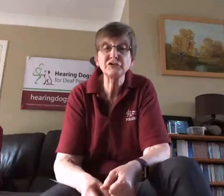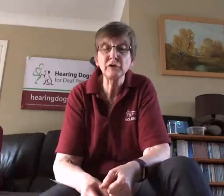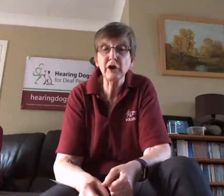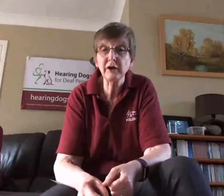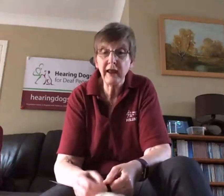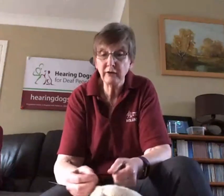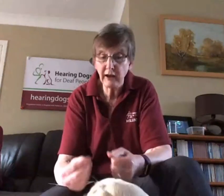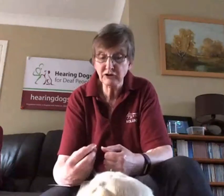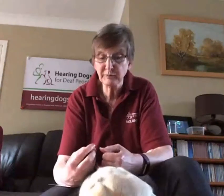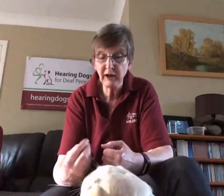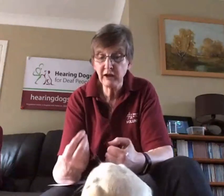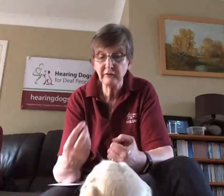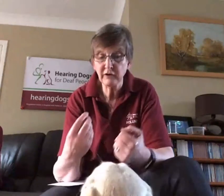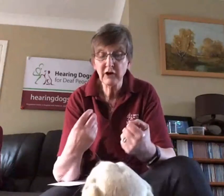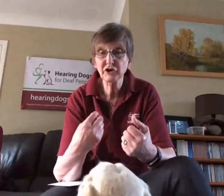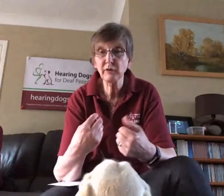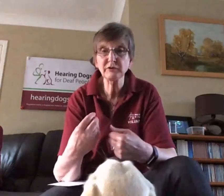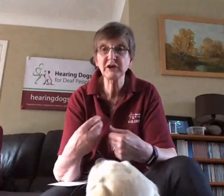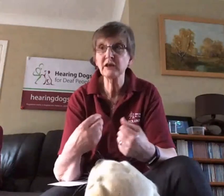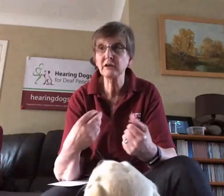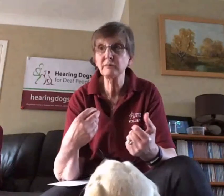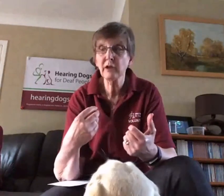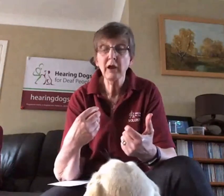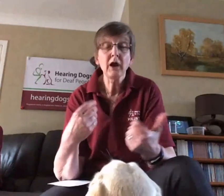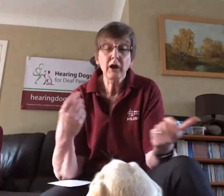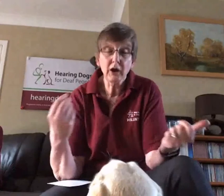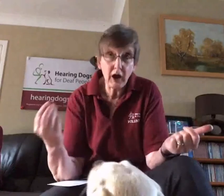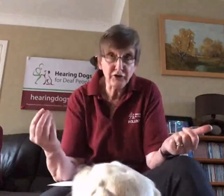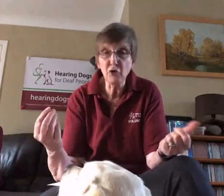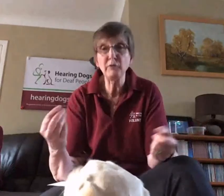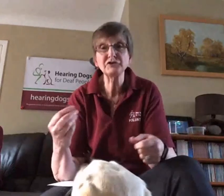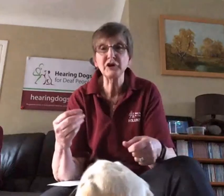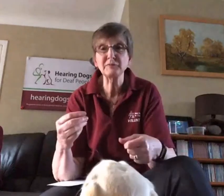So we would take them - under normal circumstances - we would take them on public transport,